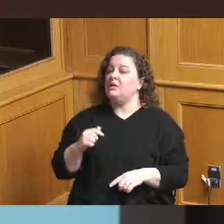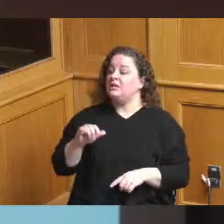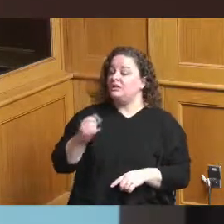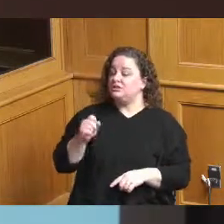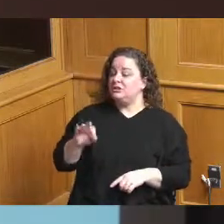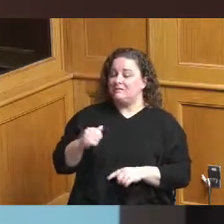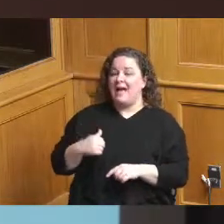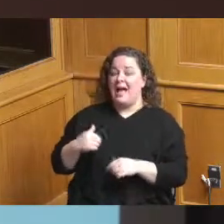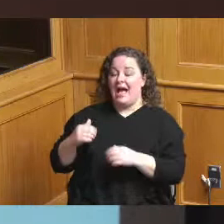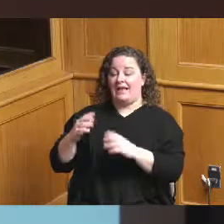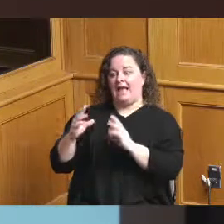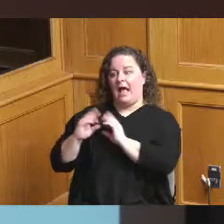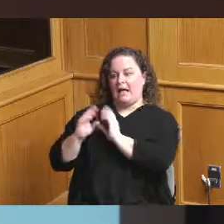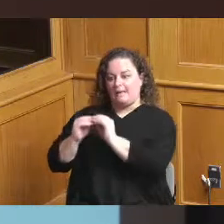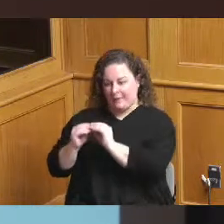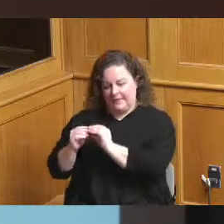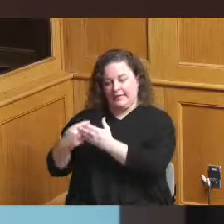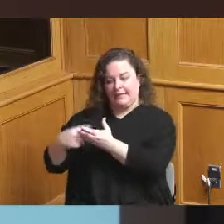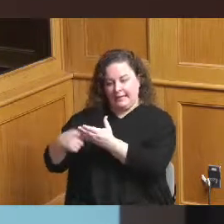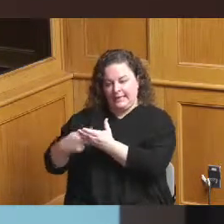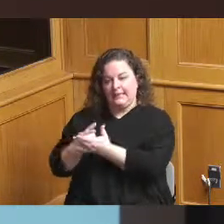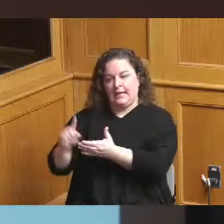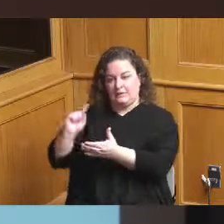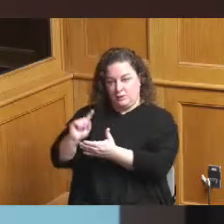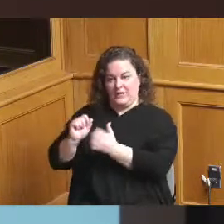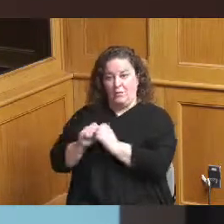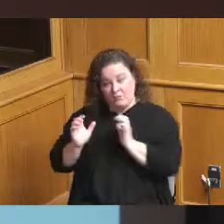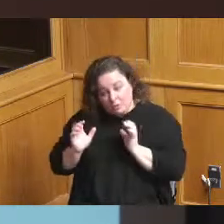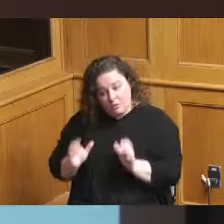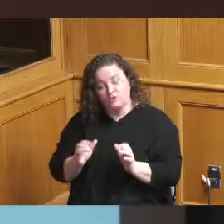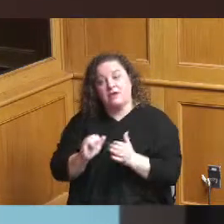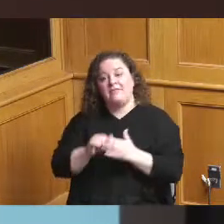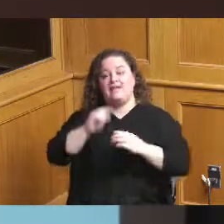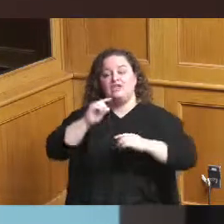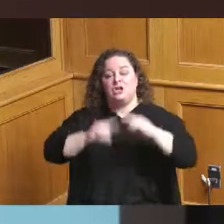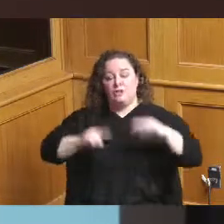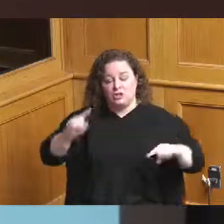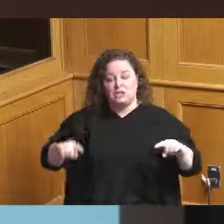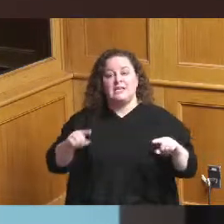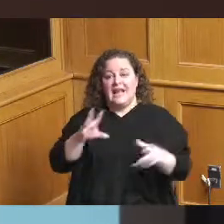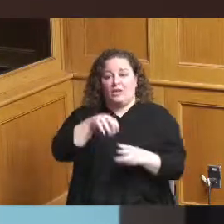project forward that diversity inclusion and equity are very important pieces of what this is